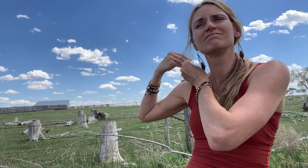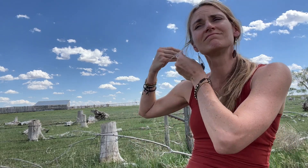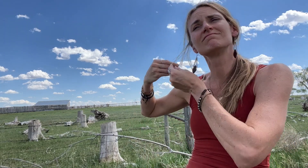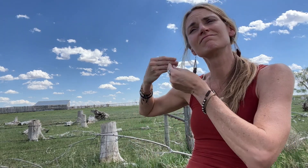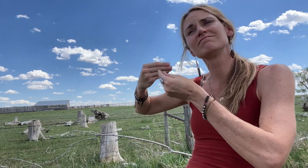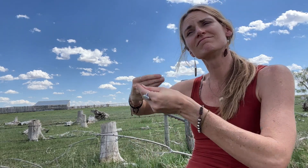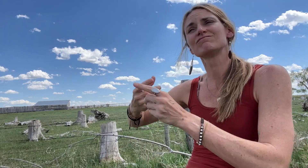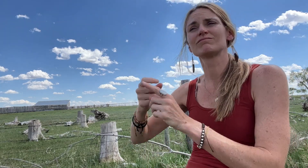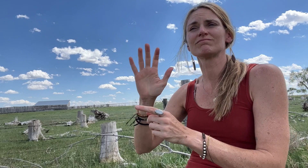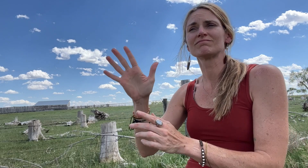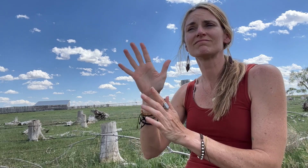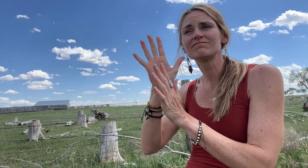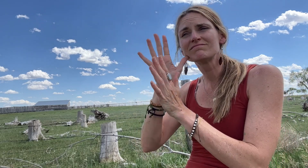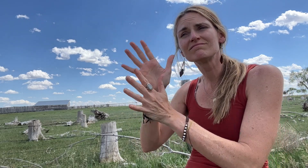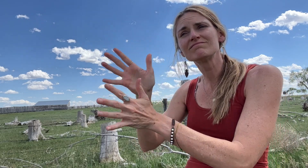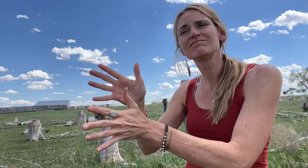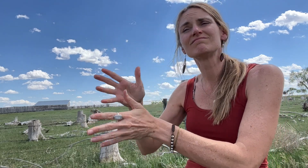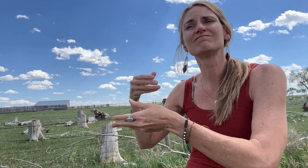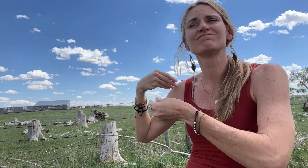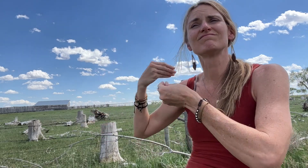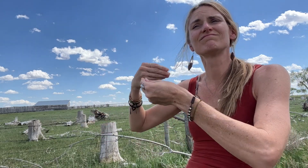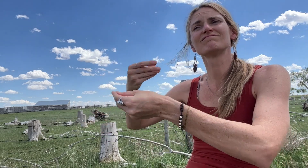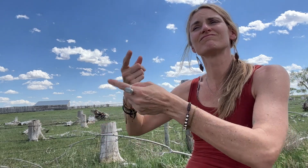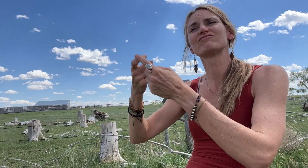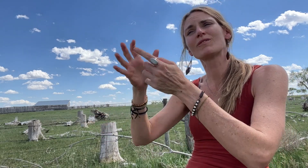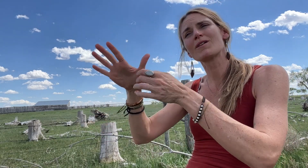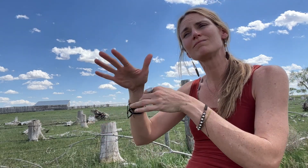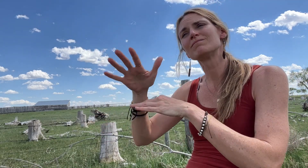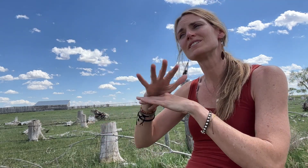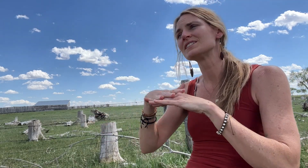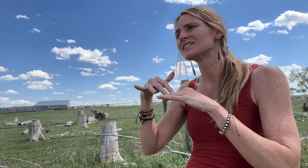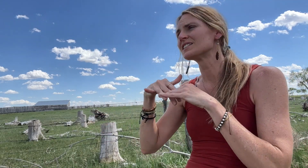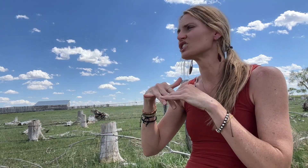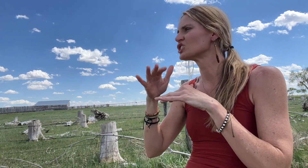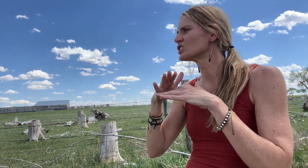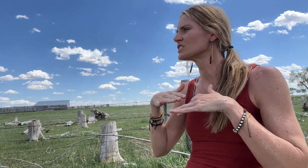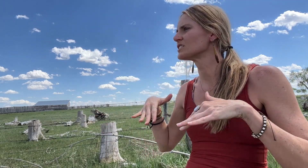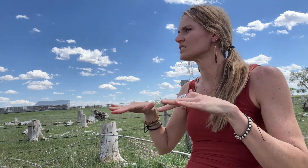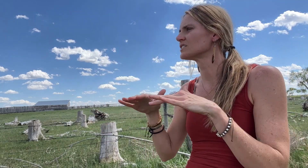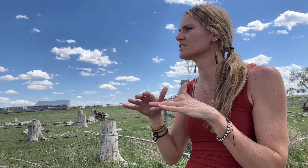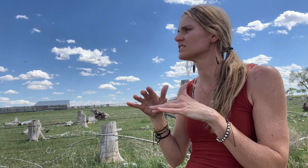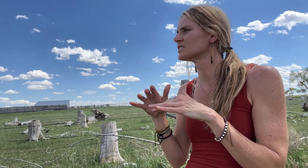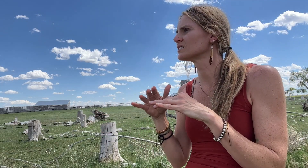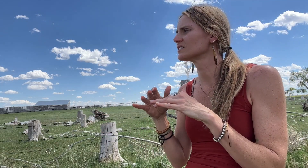In it, he shared visions passed down from his grandparents and from other spiritual